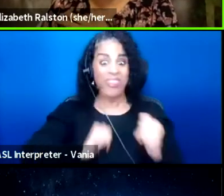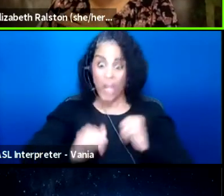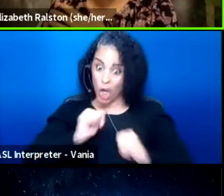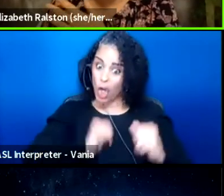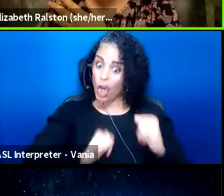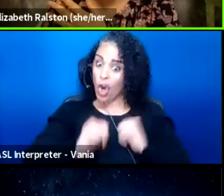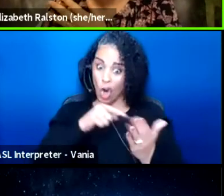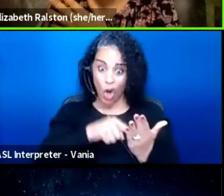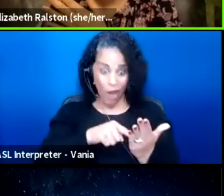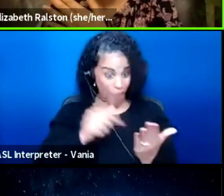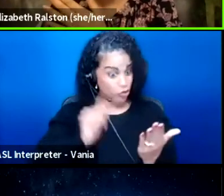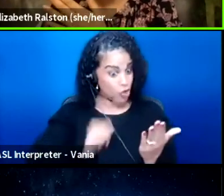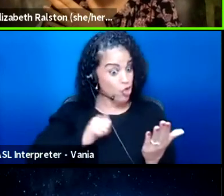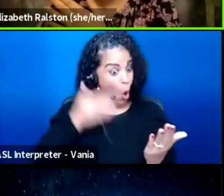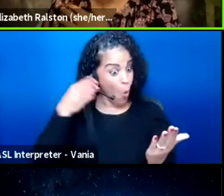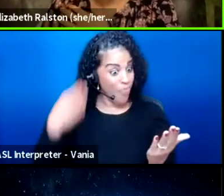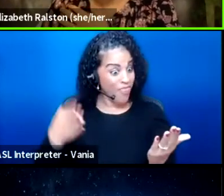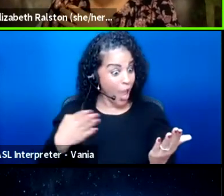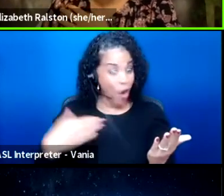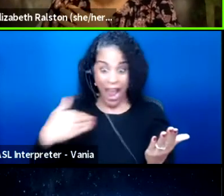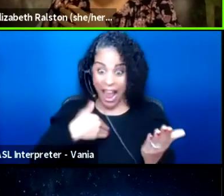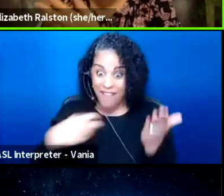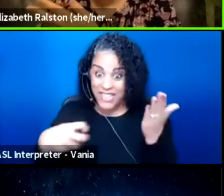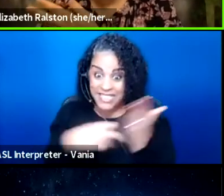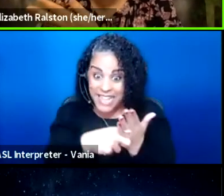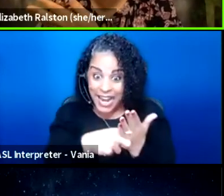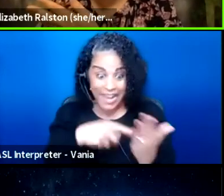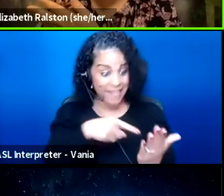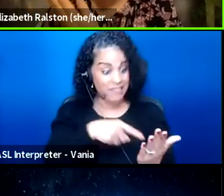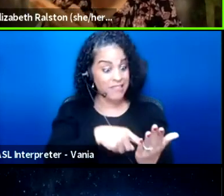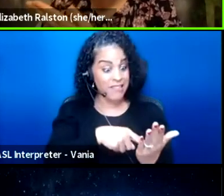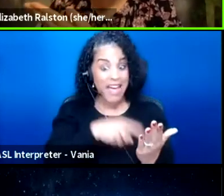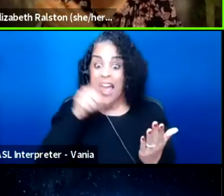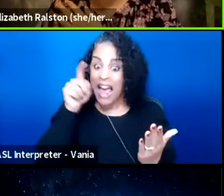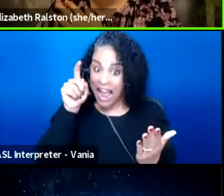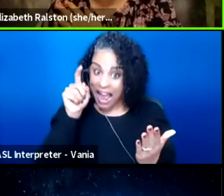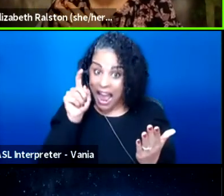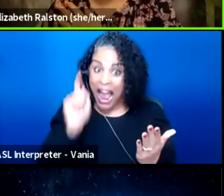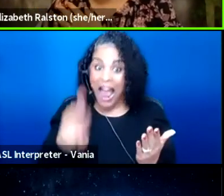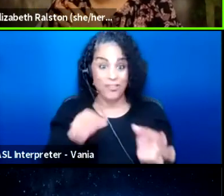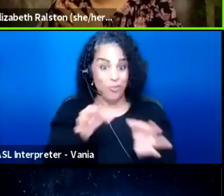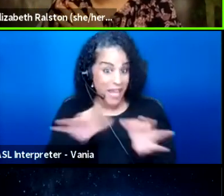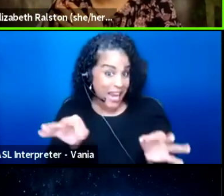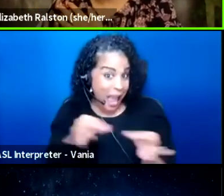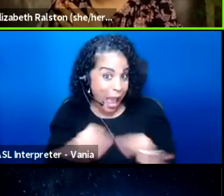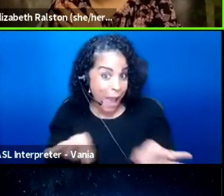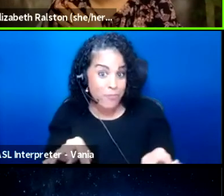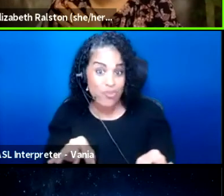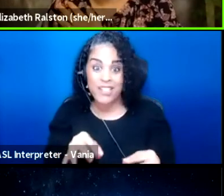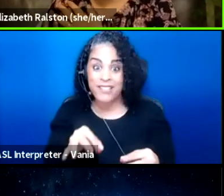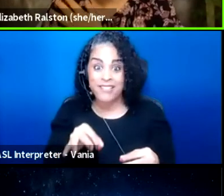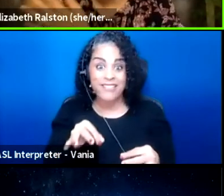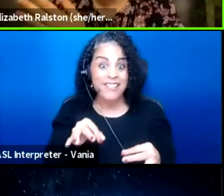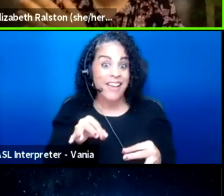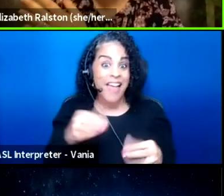and they have tickets. They have to be captioned or they have audio description